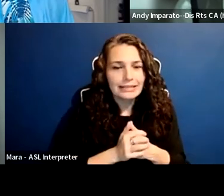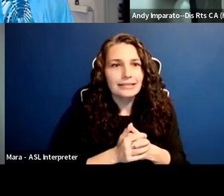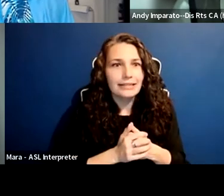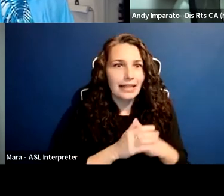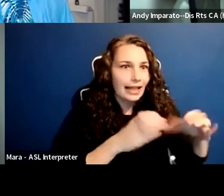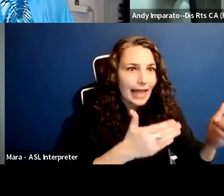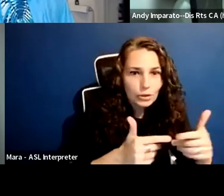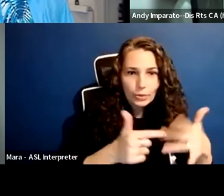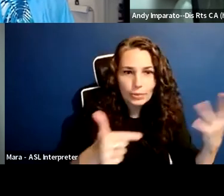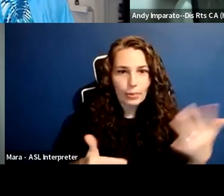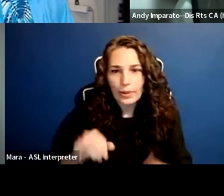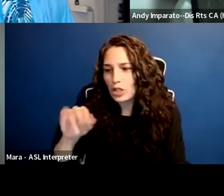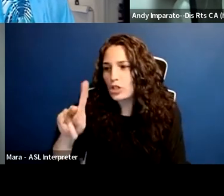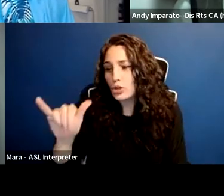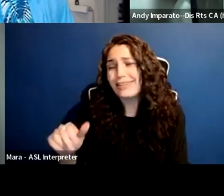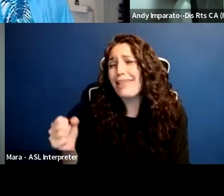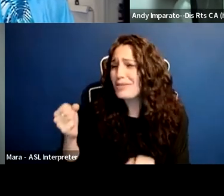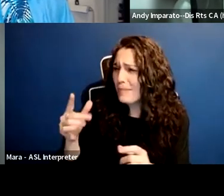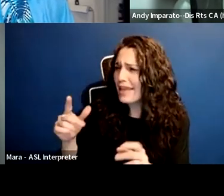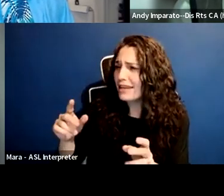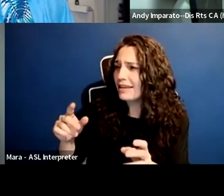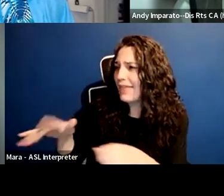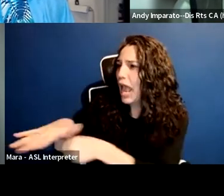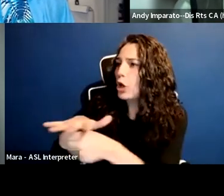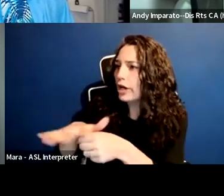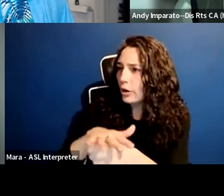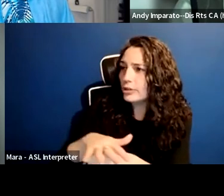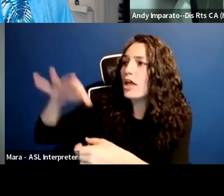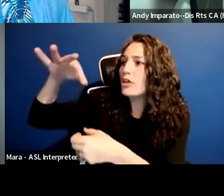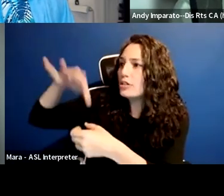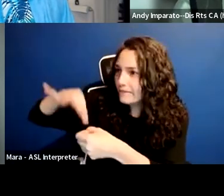Voting rights being one. And certainly, it's a big issue within the disability community